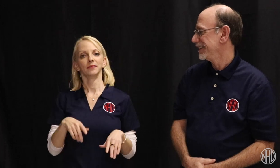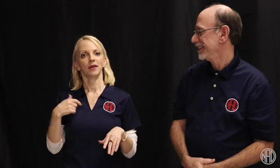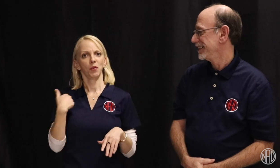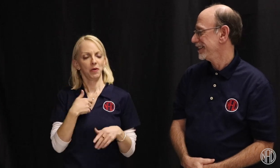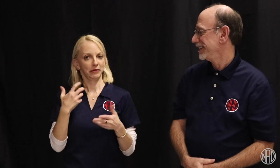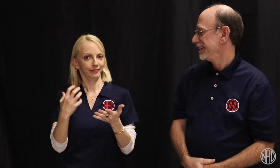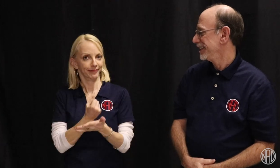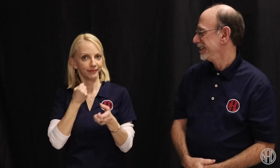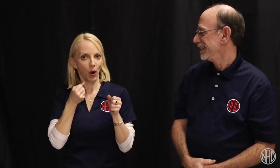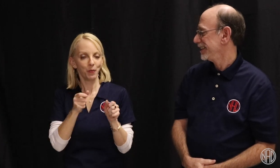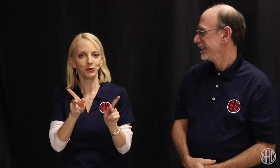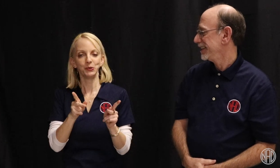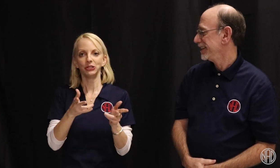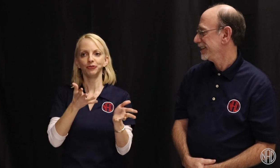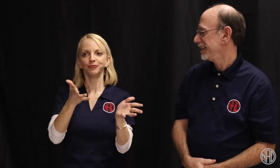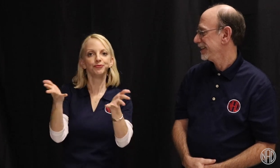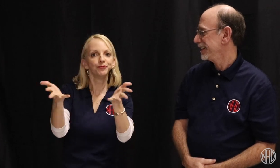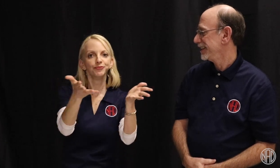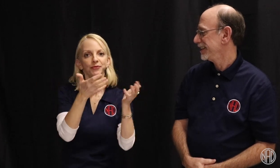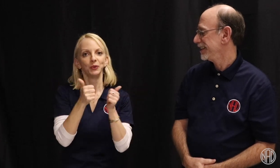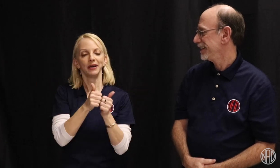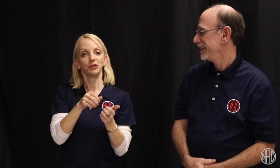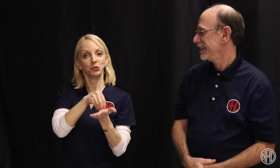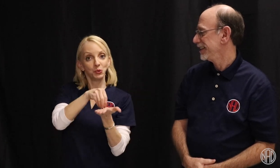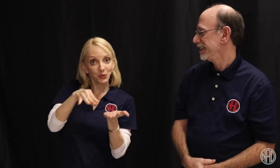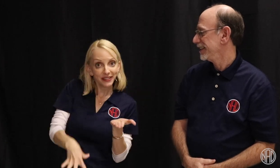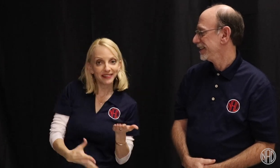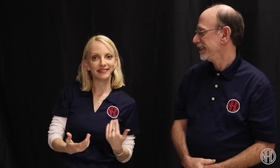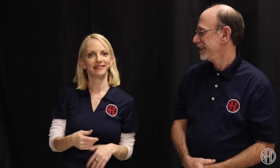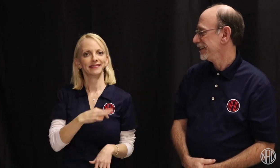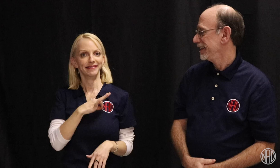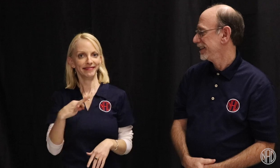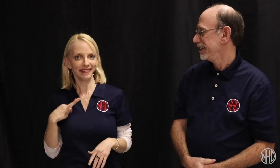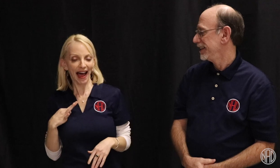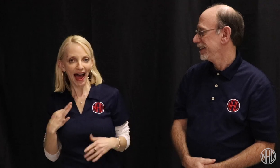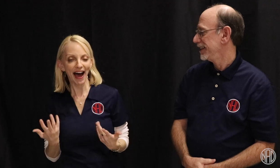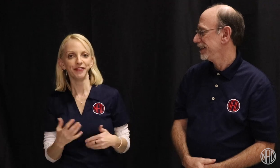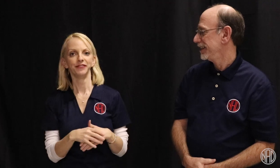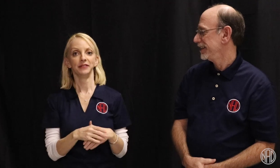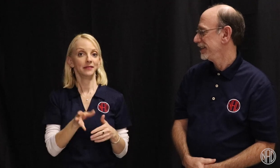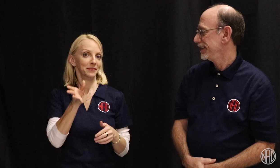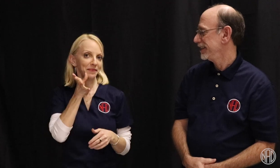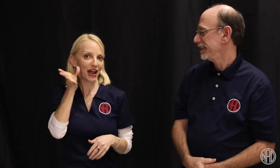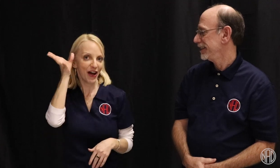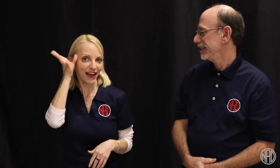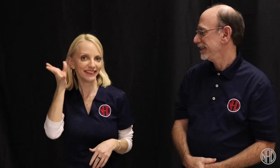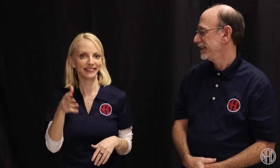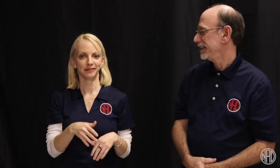While here, the board had an opportunity to talk with students, staff, community members, and parents.